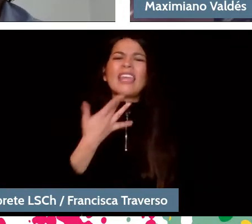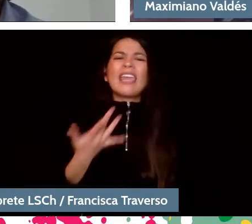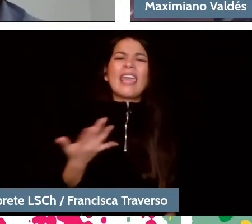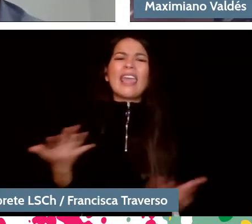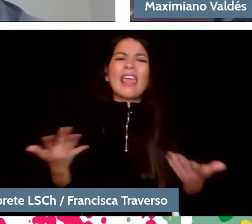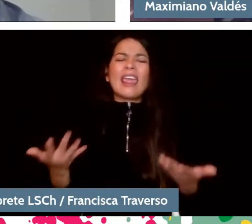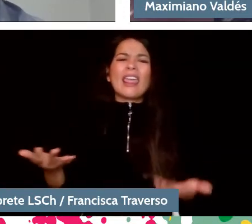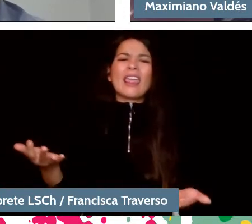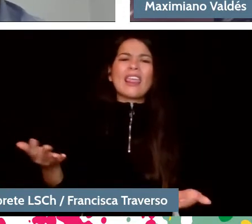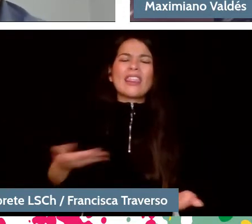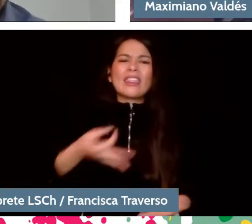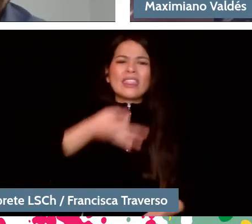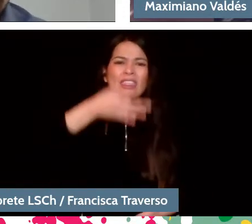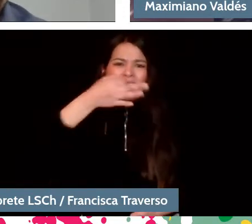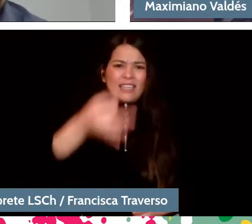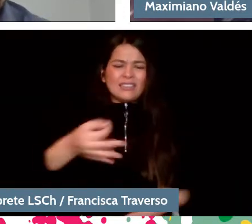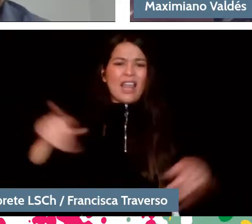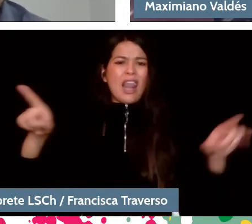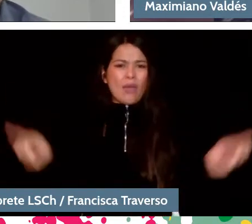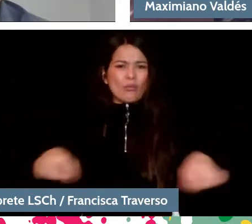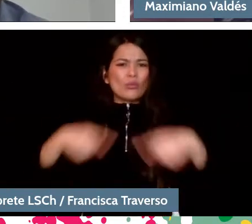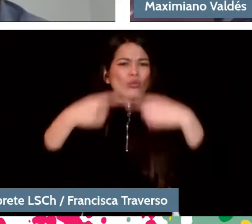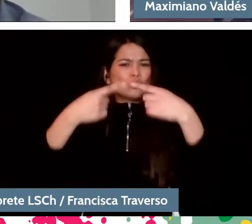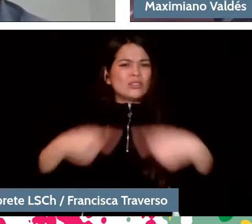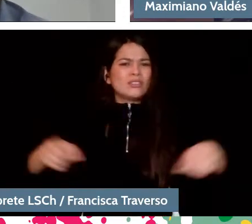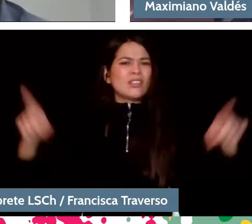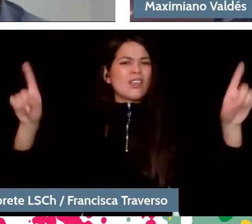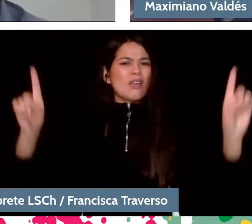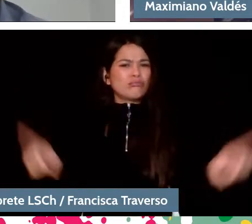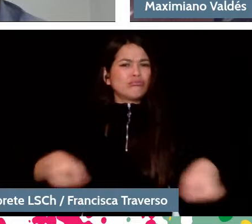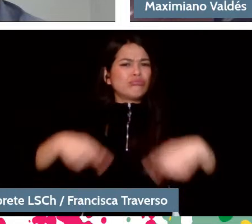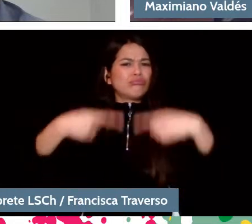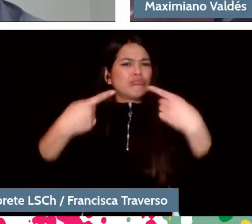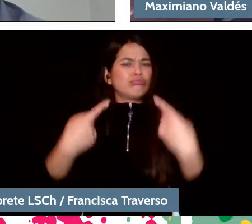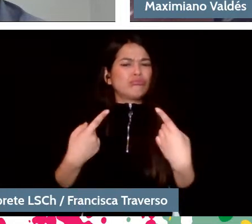And therefore, what can be interesting to a person who is going to listen? I'm not saying for the first time.